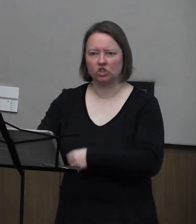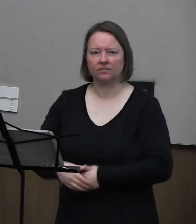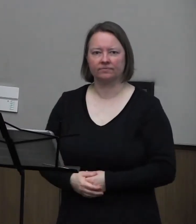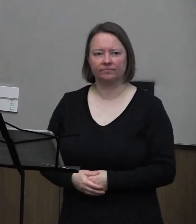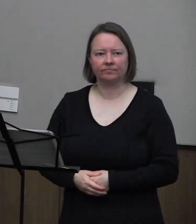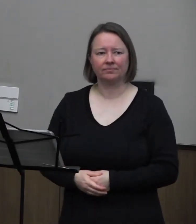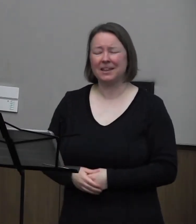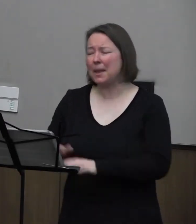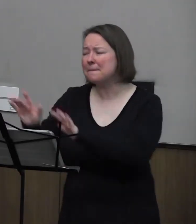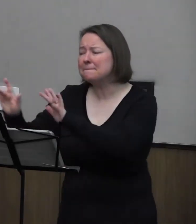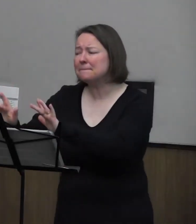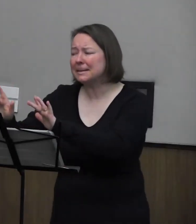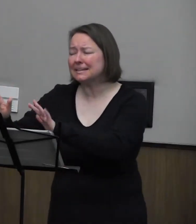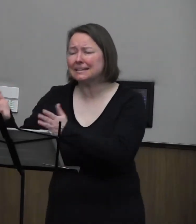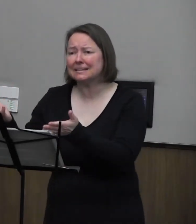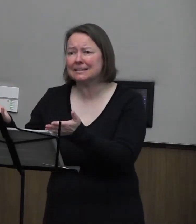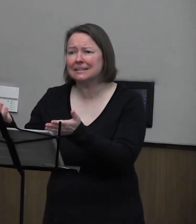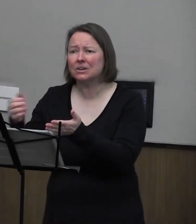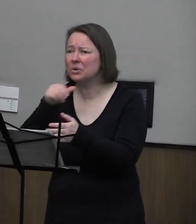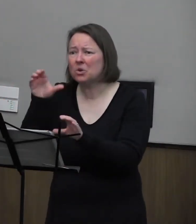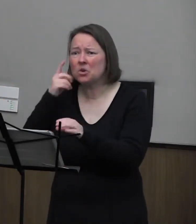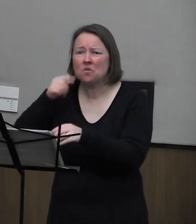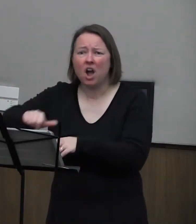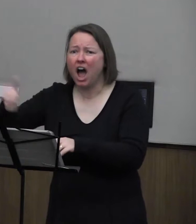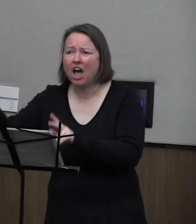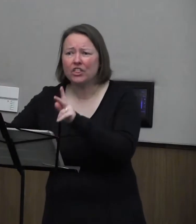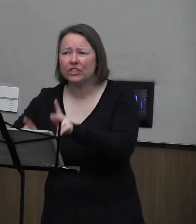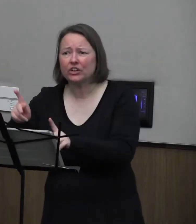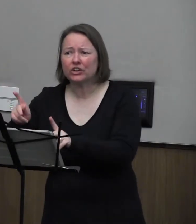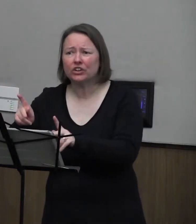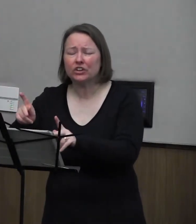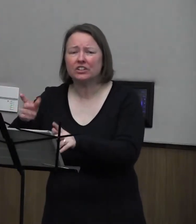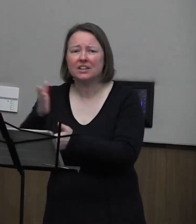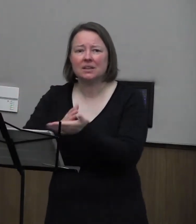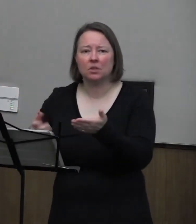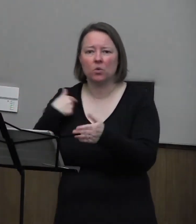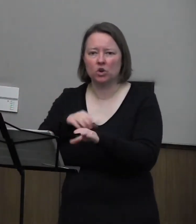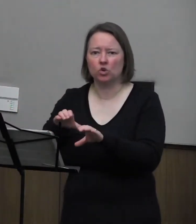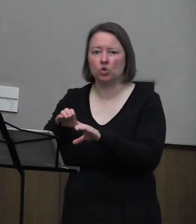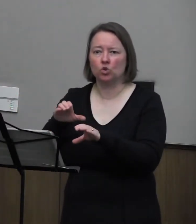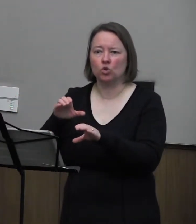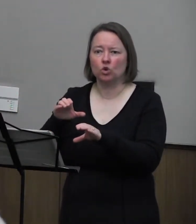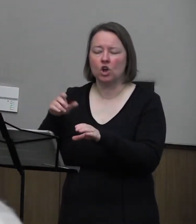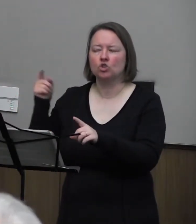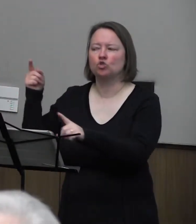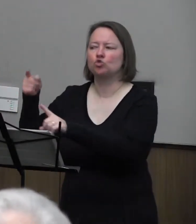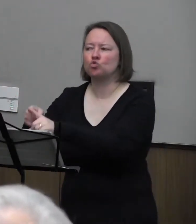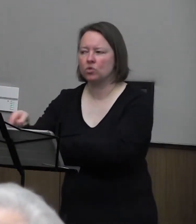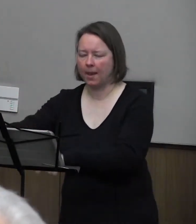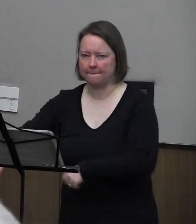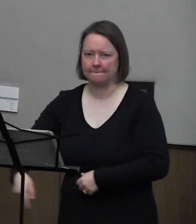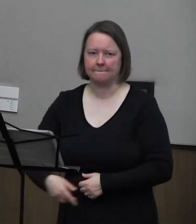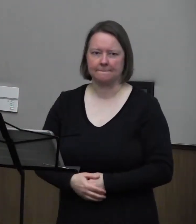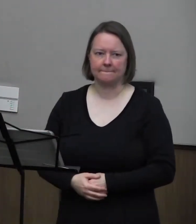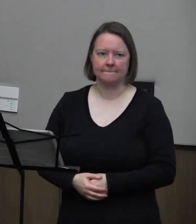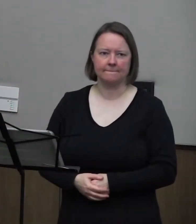Pity is not something we do for others. It is something we do to them.